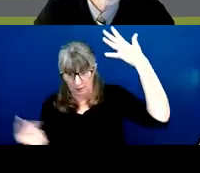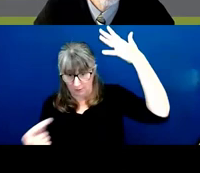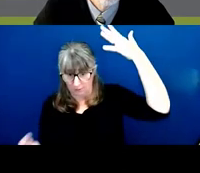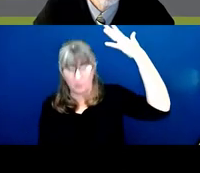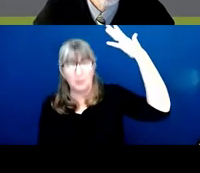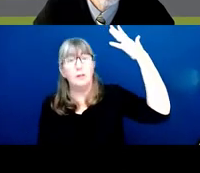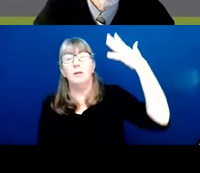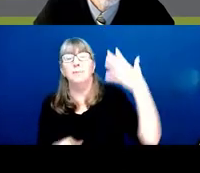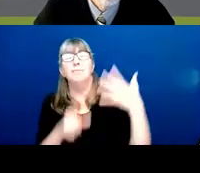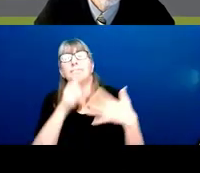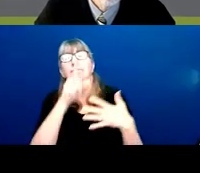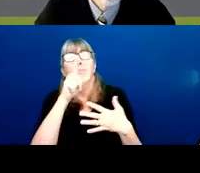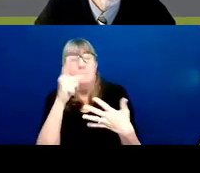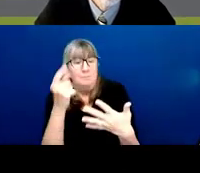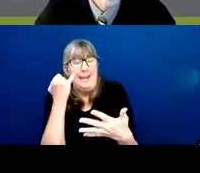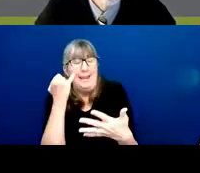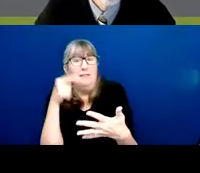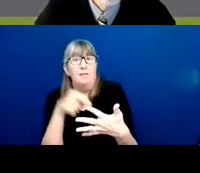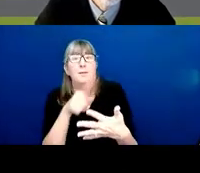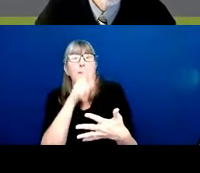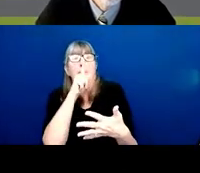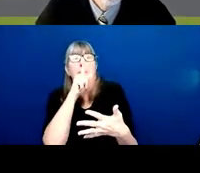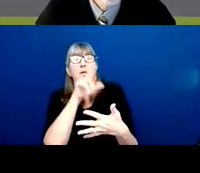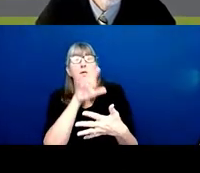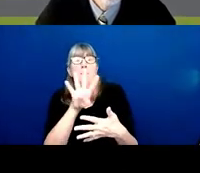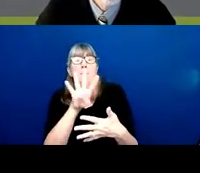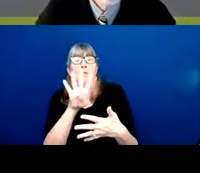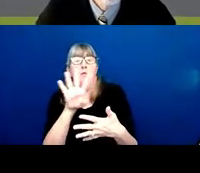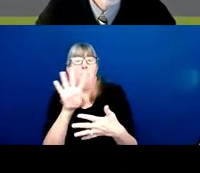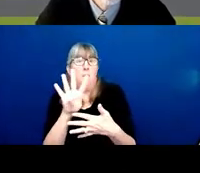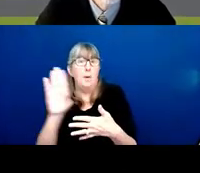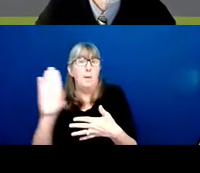but unless it is in box 4B, it does not count.